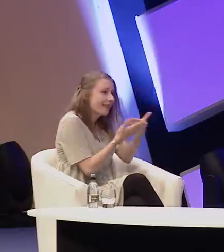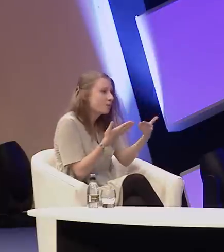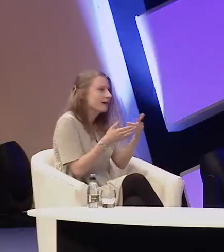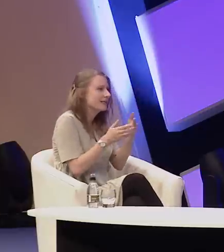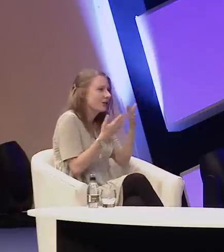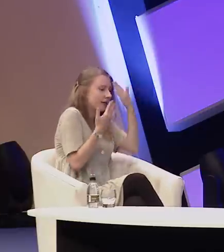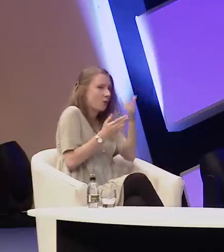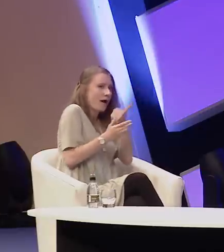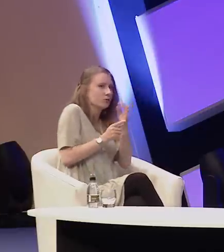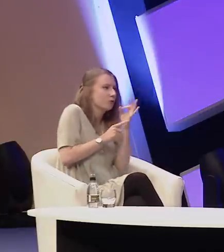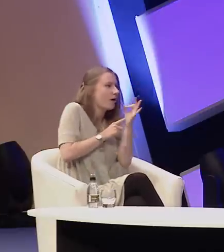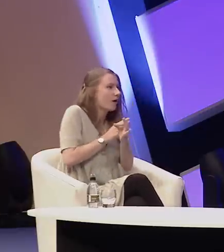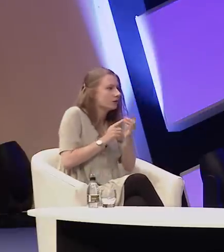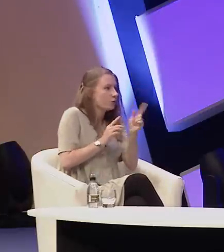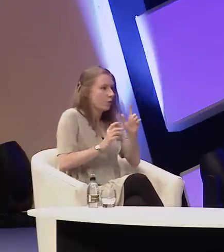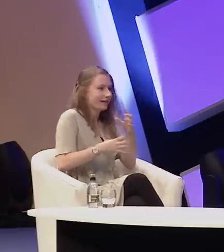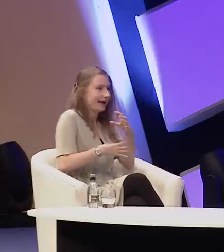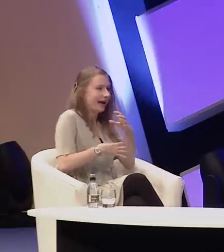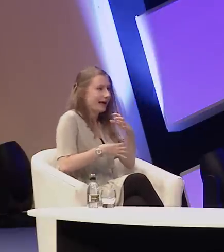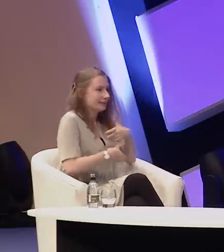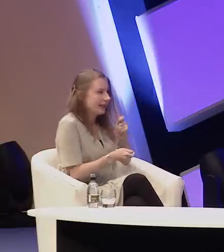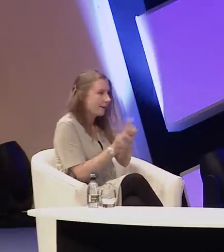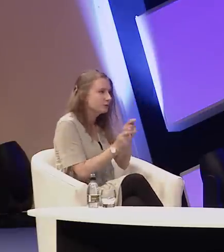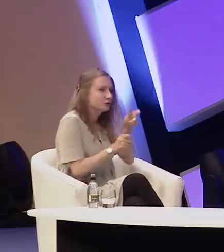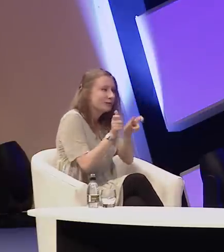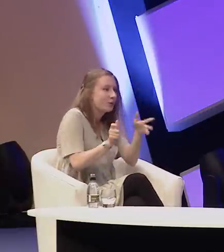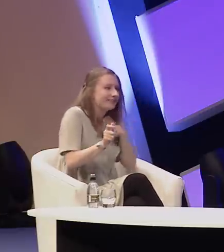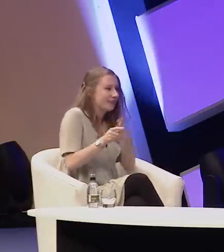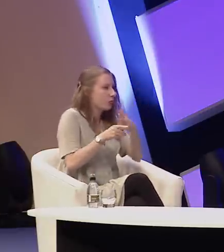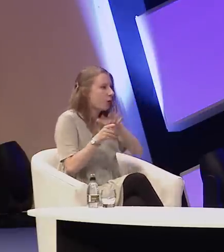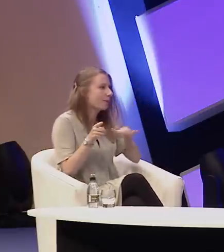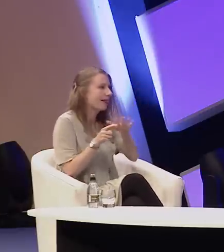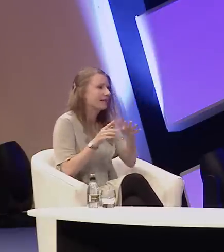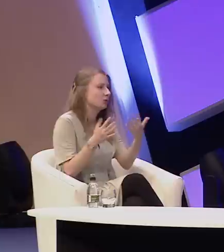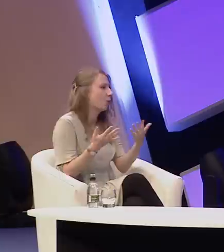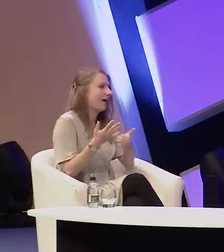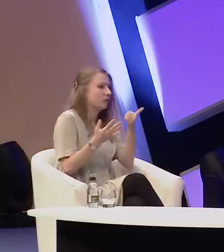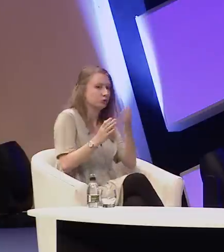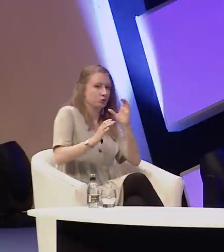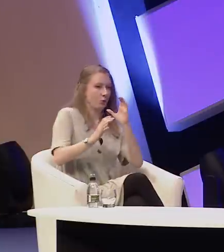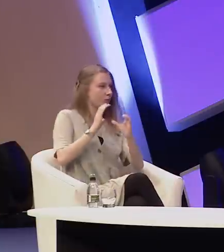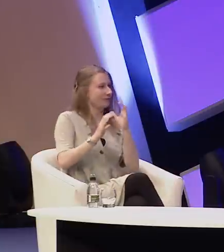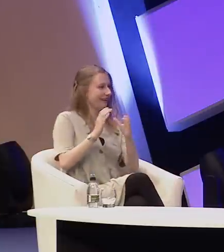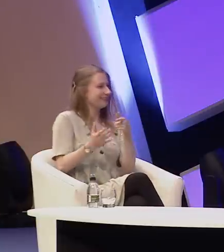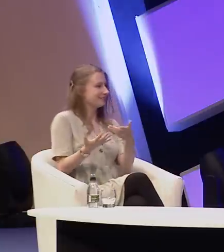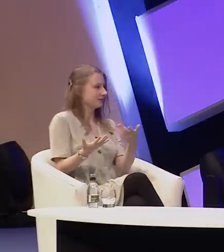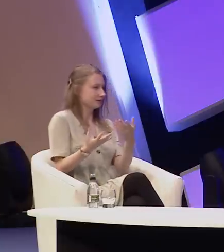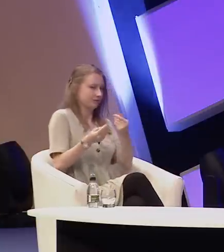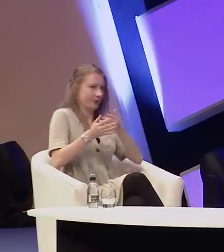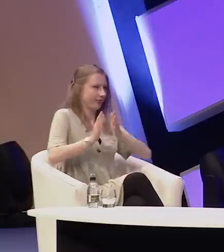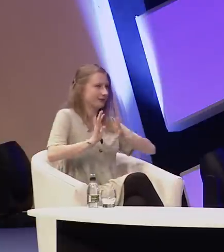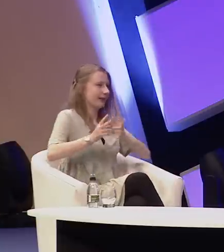what adaptions people need in the workplace or how to communicate with a sign language interpreter,